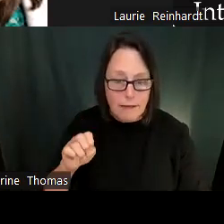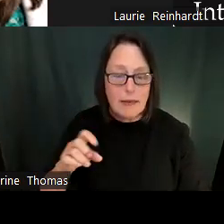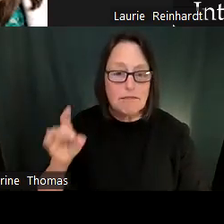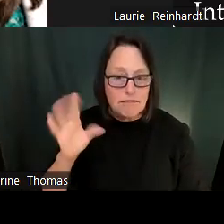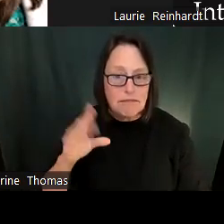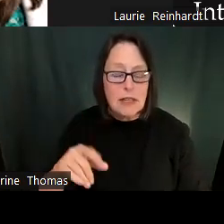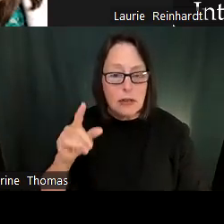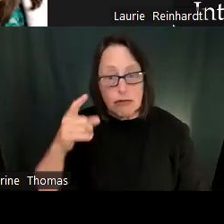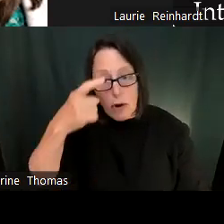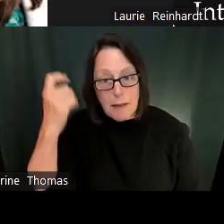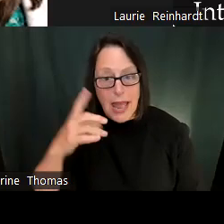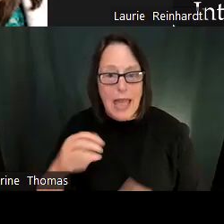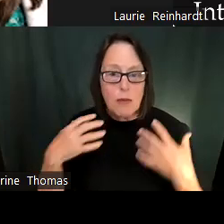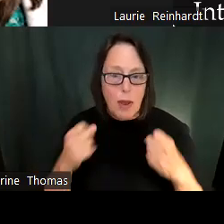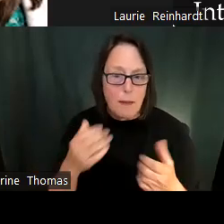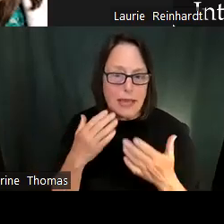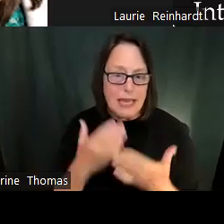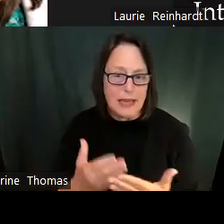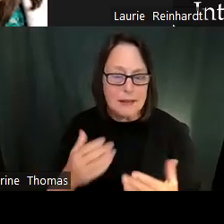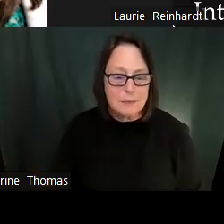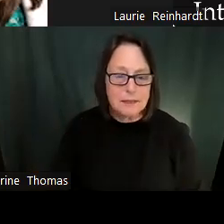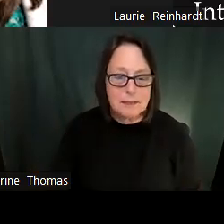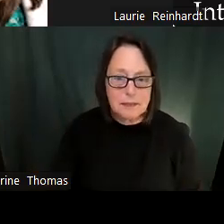And a bonus mom, godmother, and learner with certain needs while tending to autoimmune disease grief.